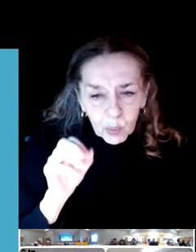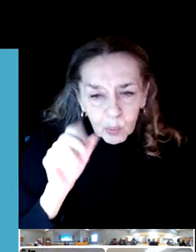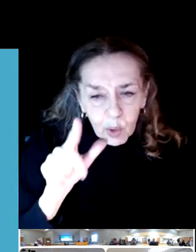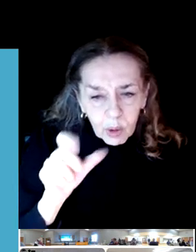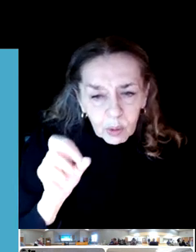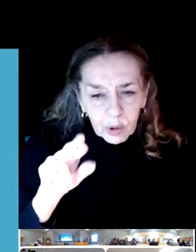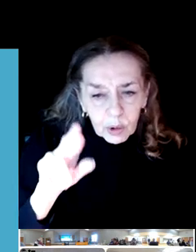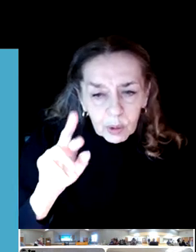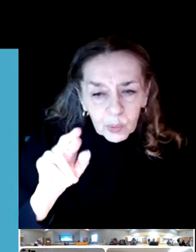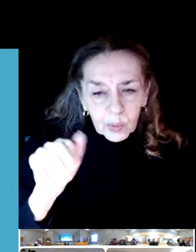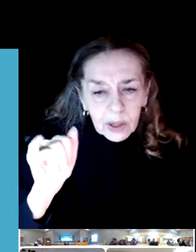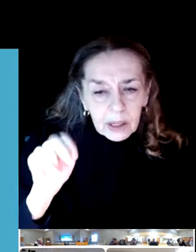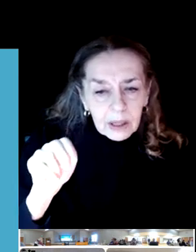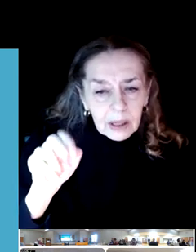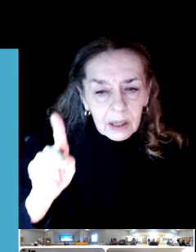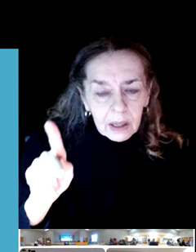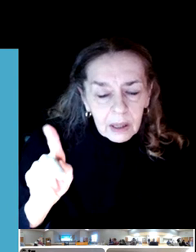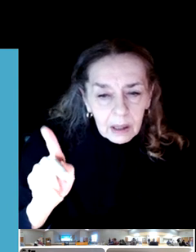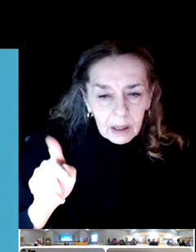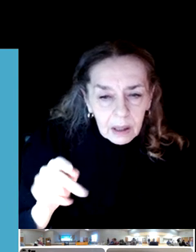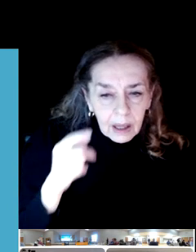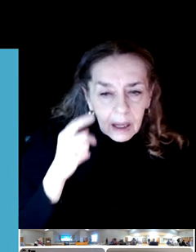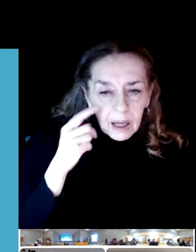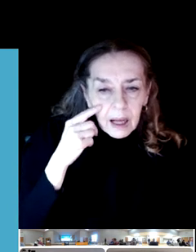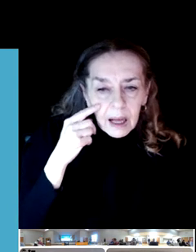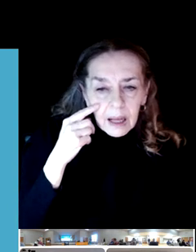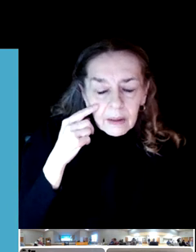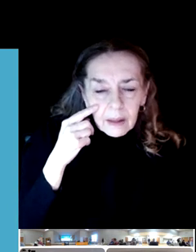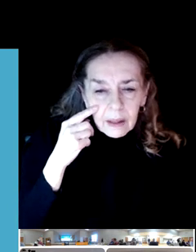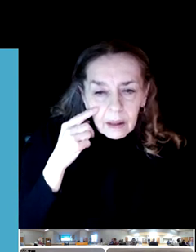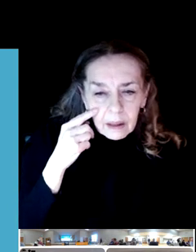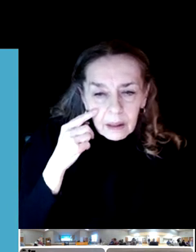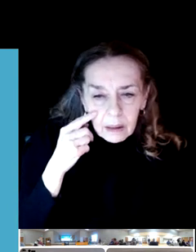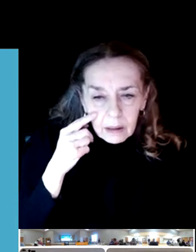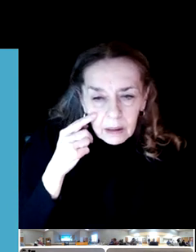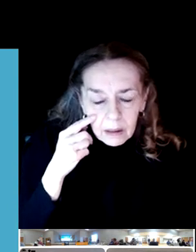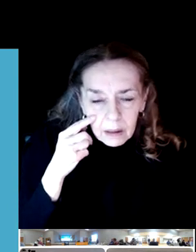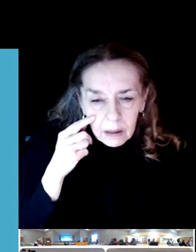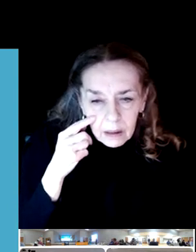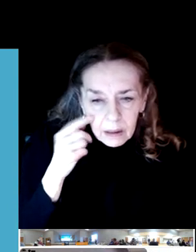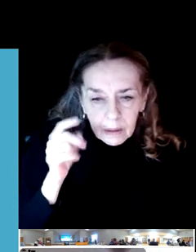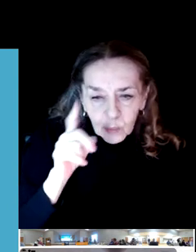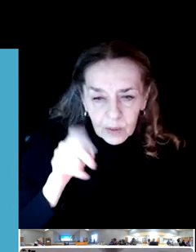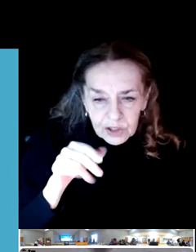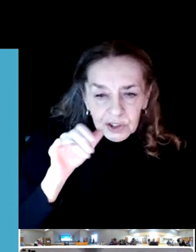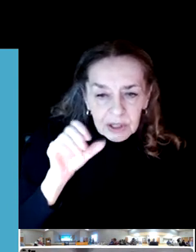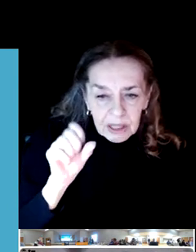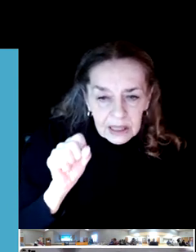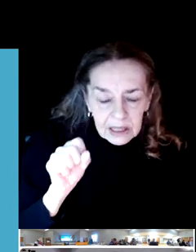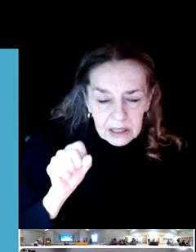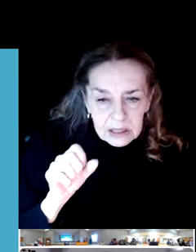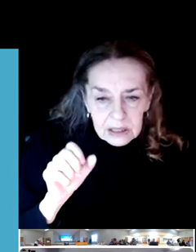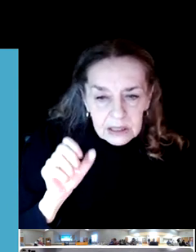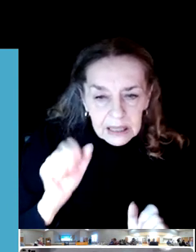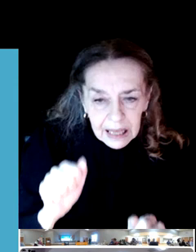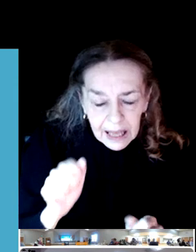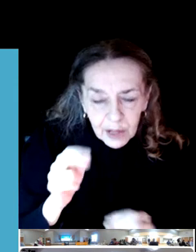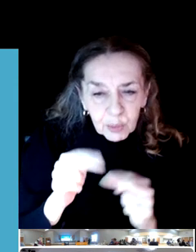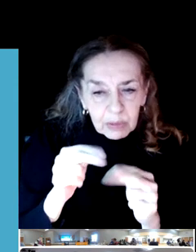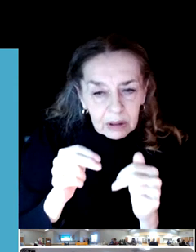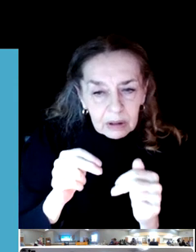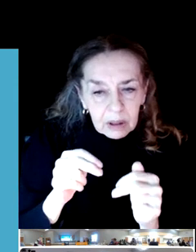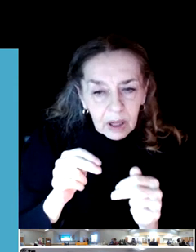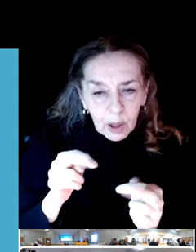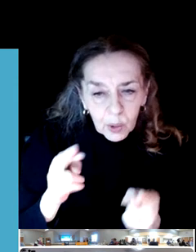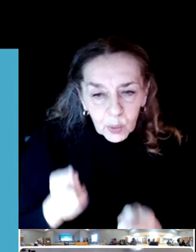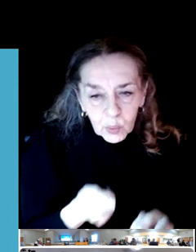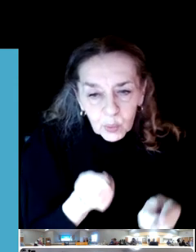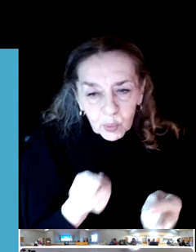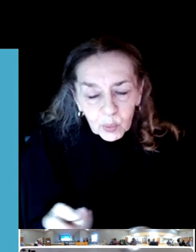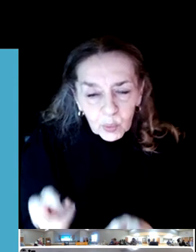So I think it's - the question is can you build a roller rink or use an existing facility